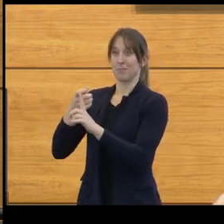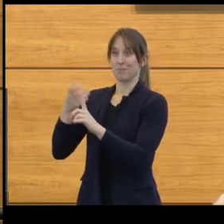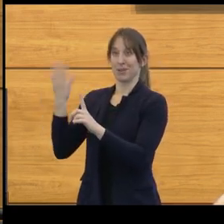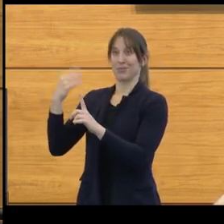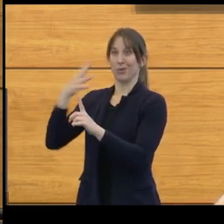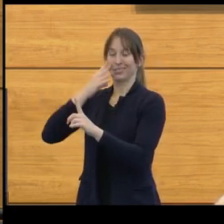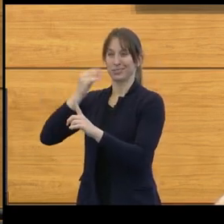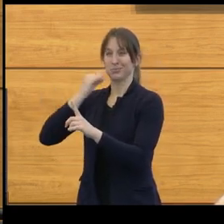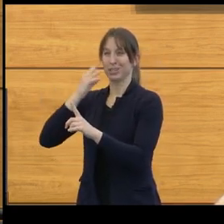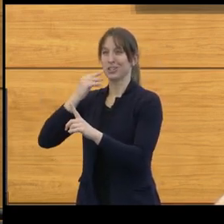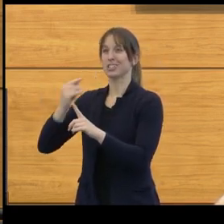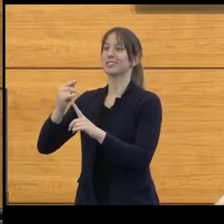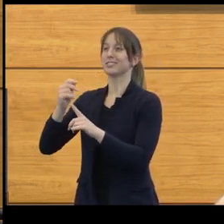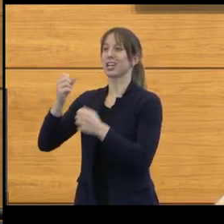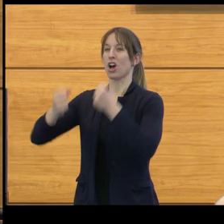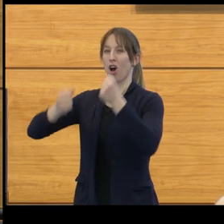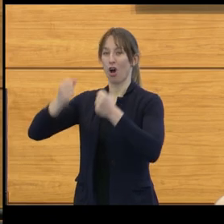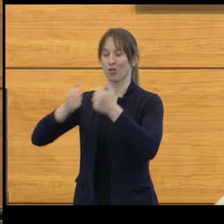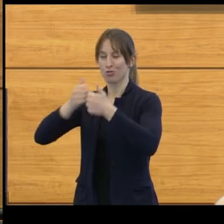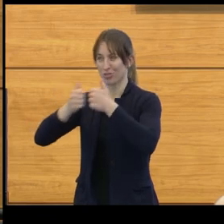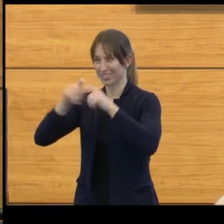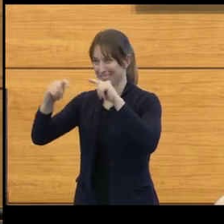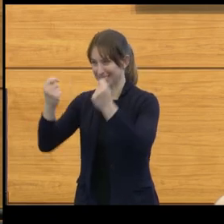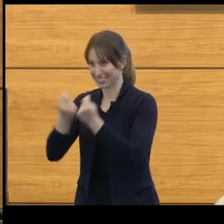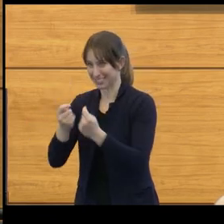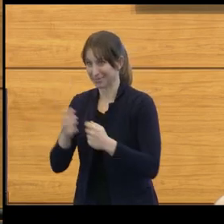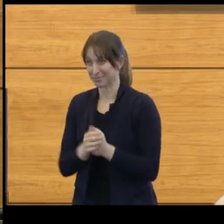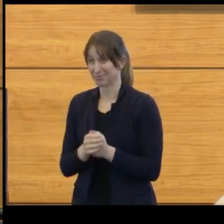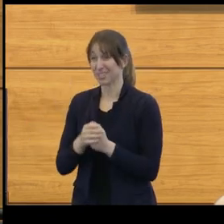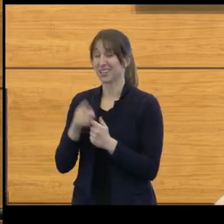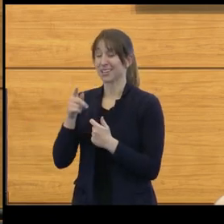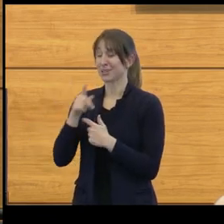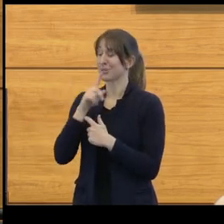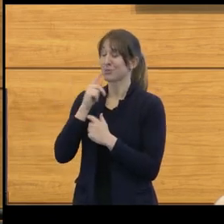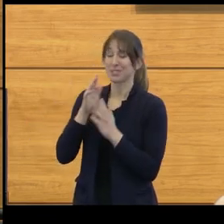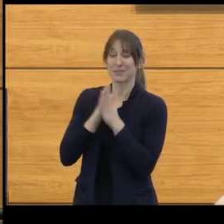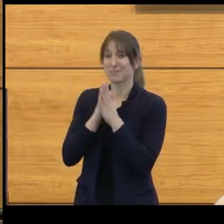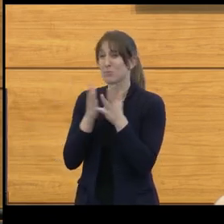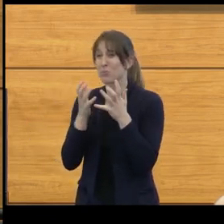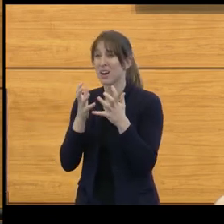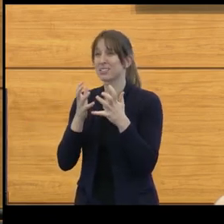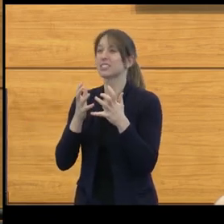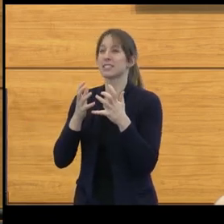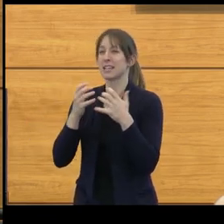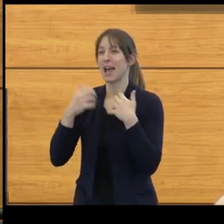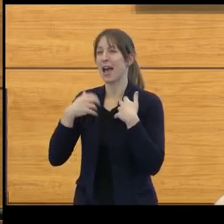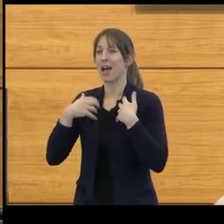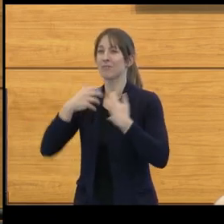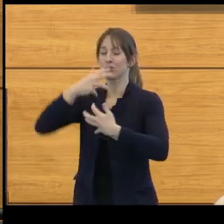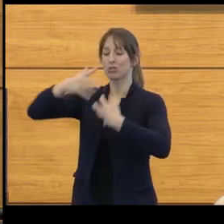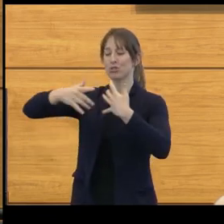It was there he identified his desire to achieve social impact through engineering.